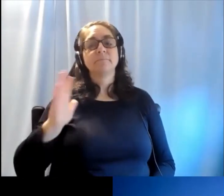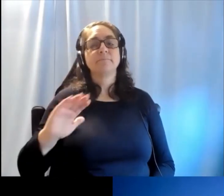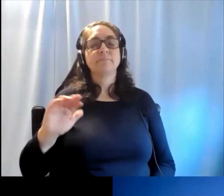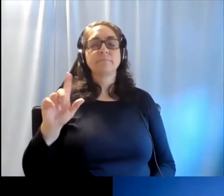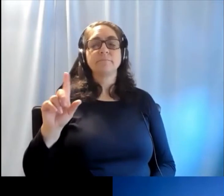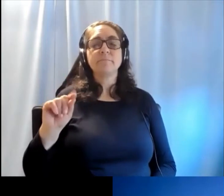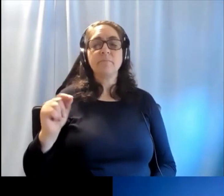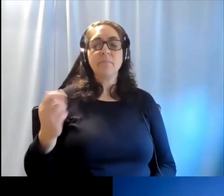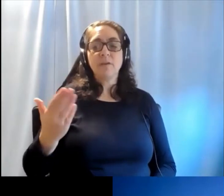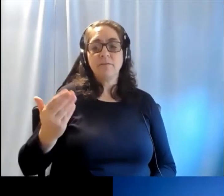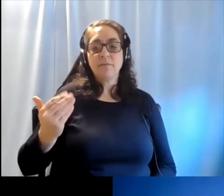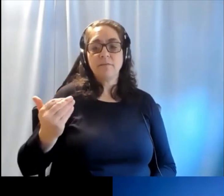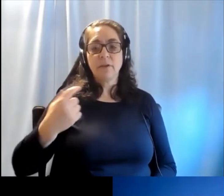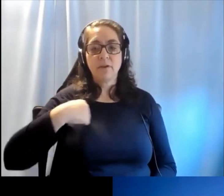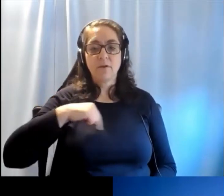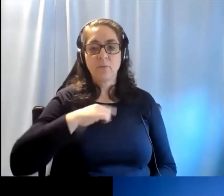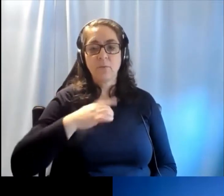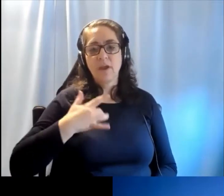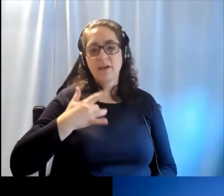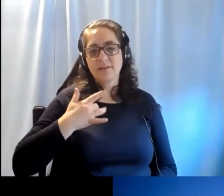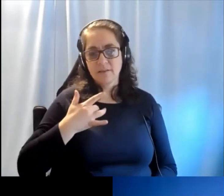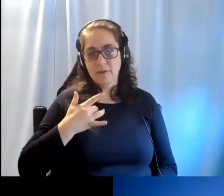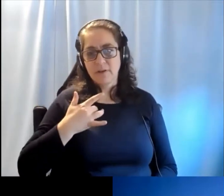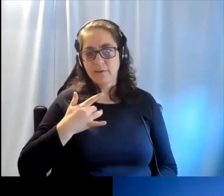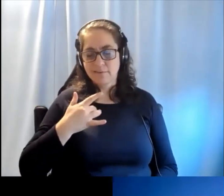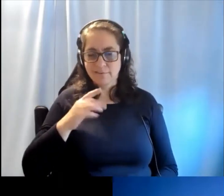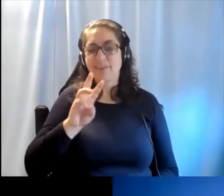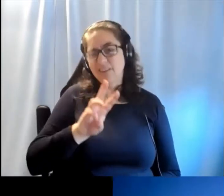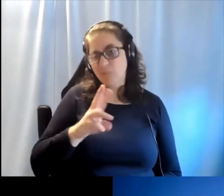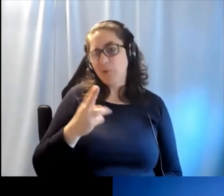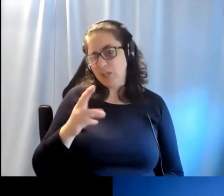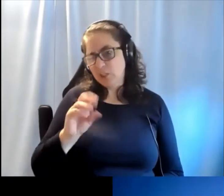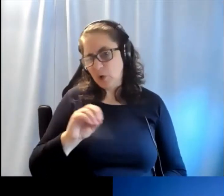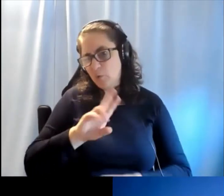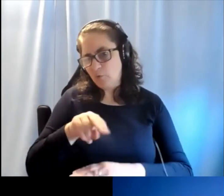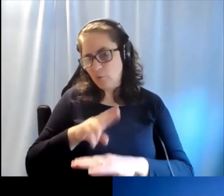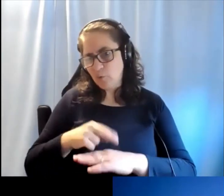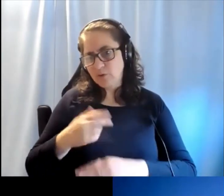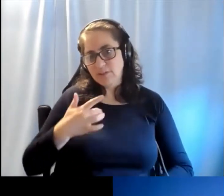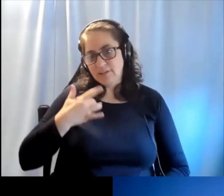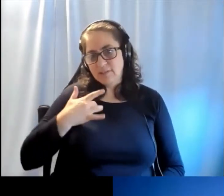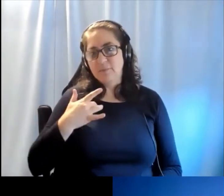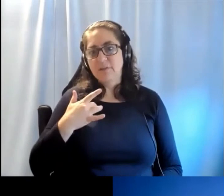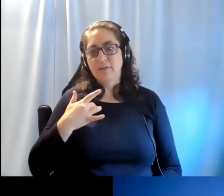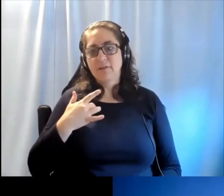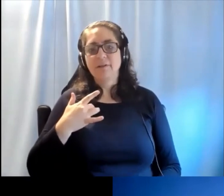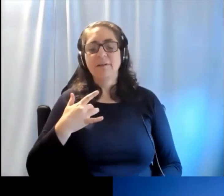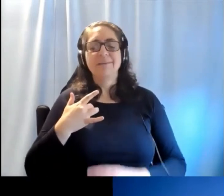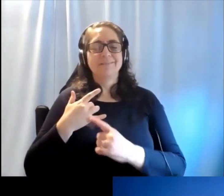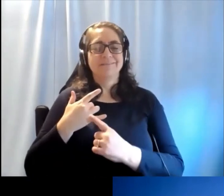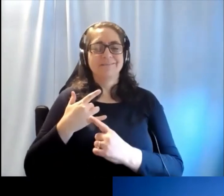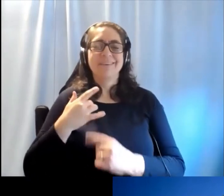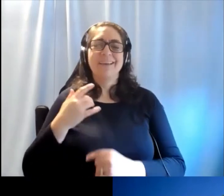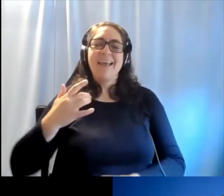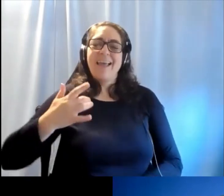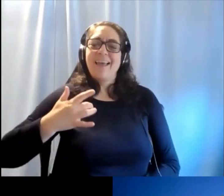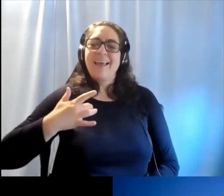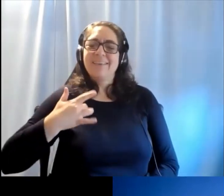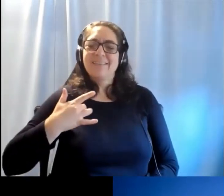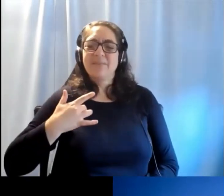So you know in 2015, we estimated when I say we, I mean WHO, of course, and when I say